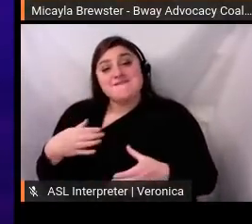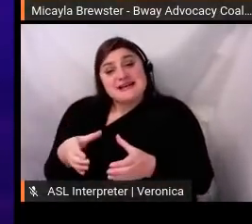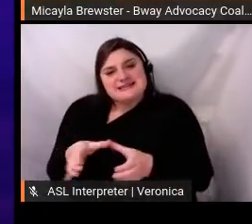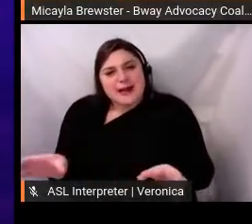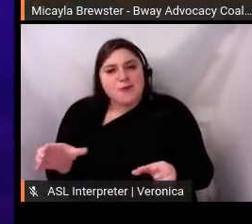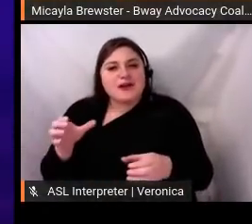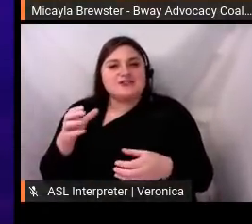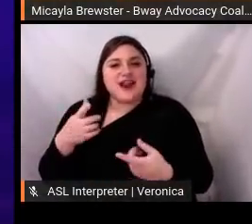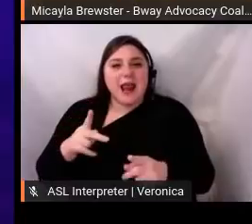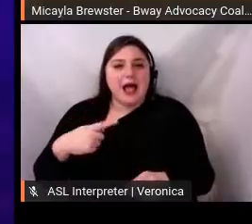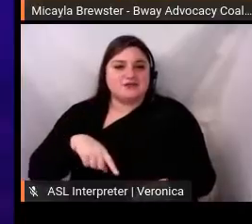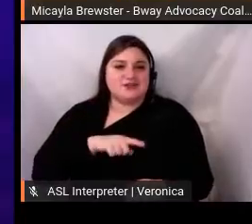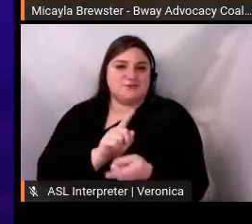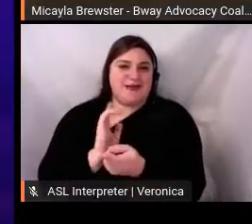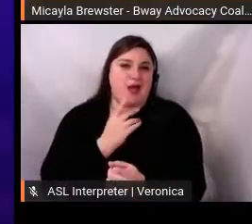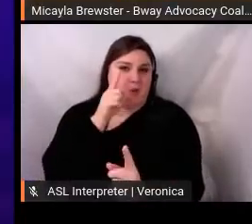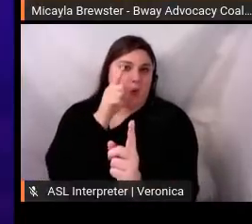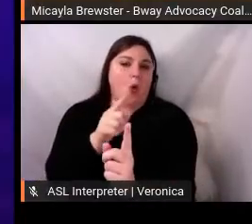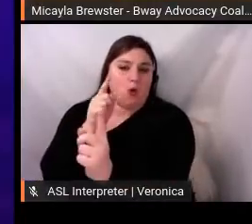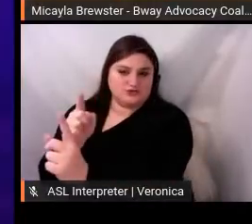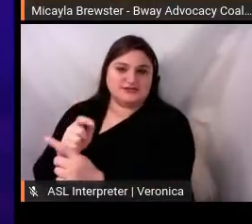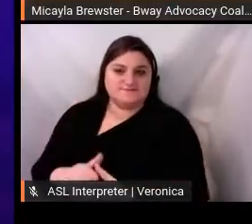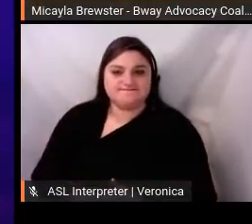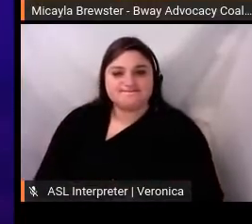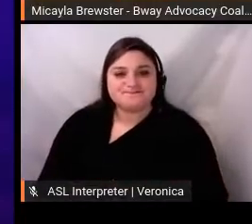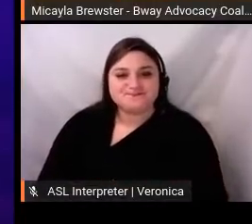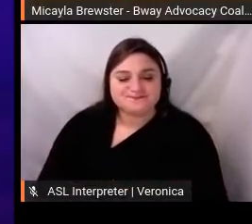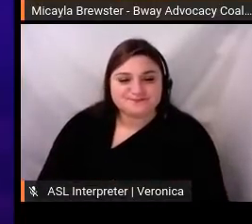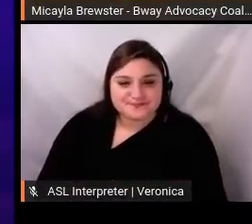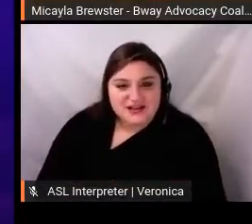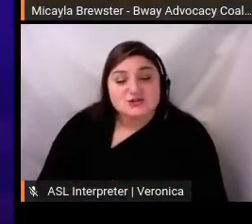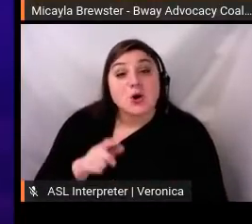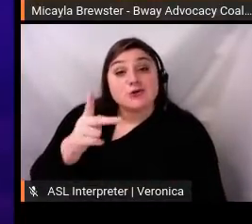I'm ready to heal with my community on day 1 of Broadway for Black